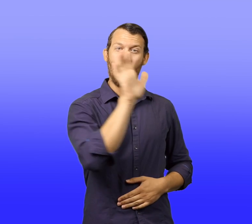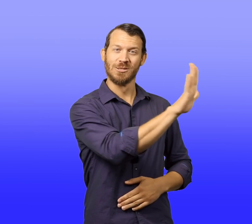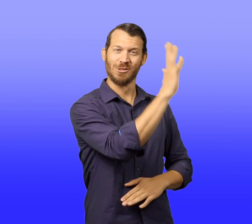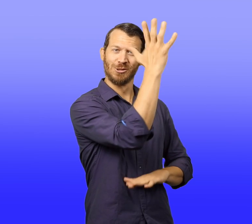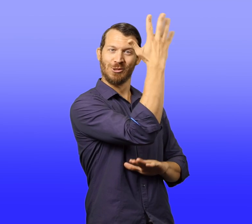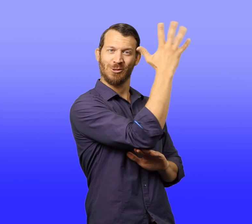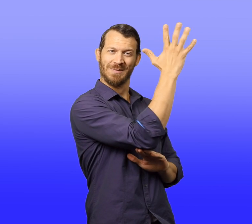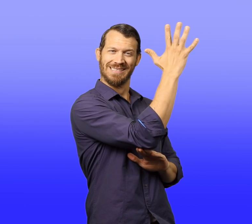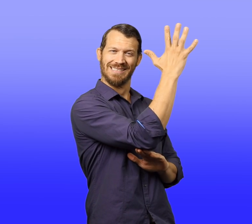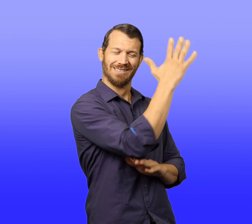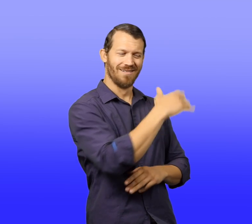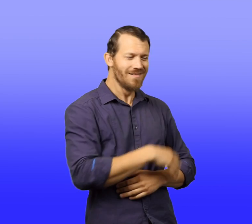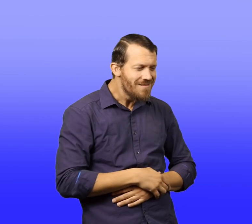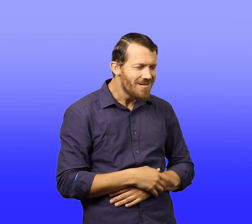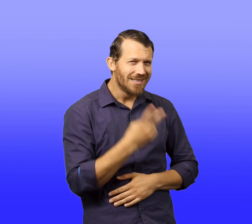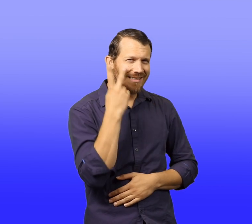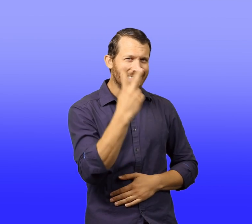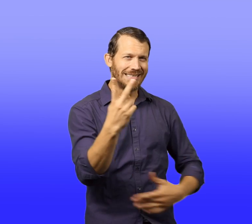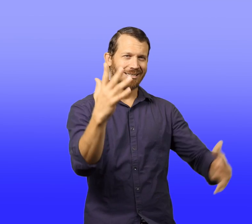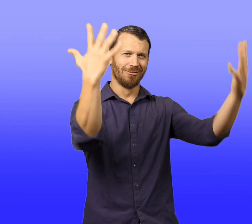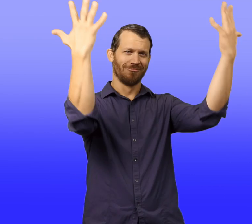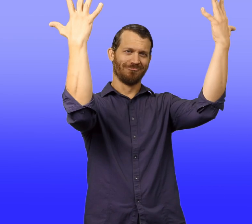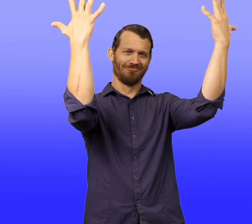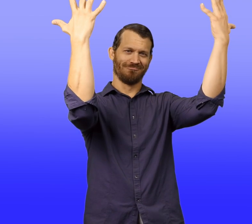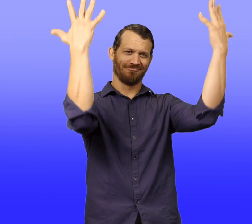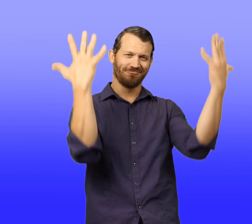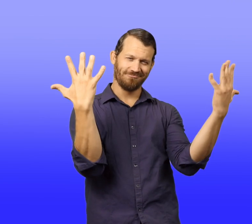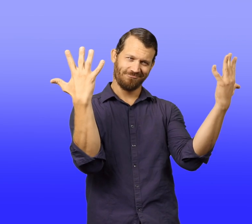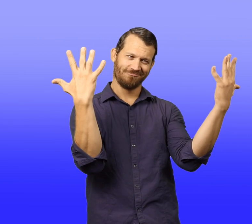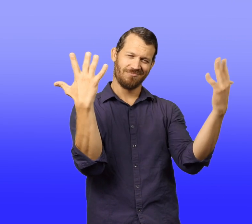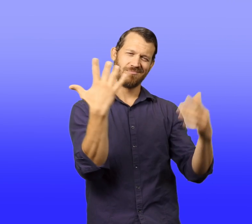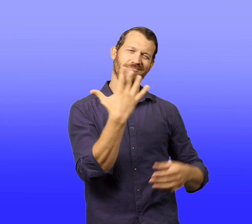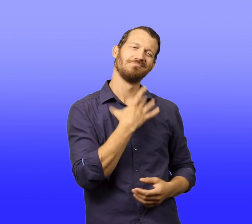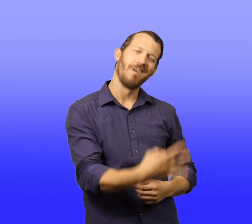He liked the way they looked side by side.